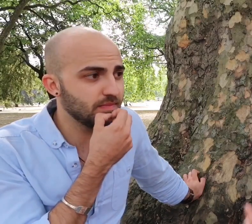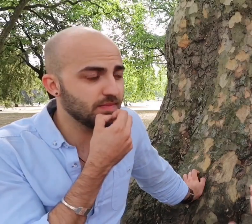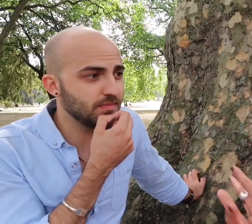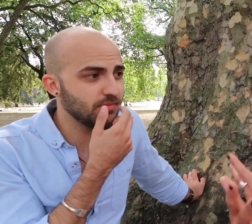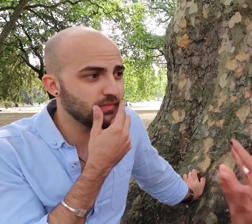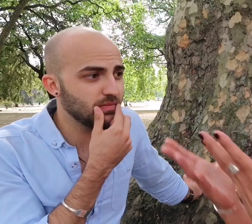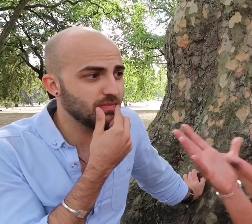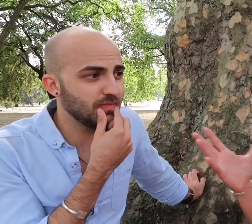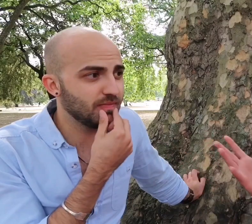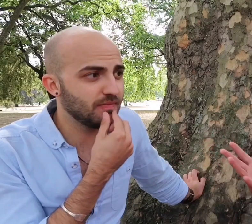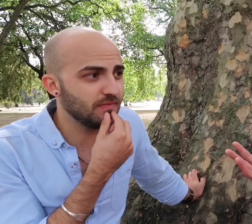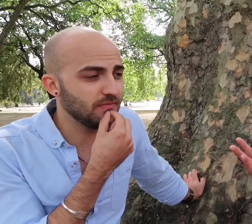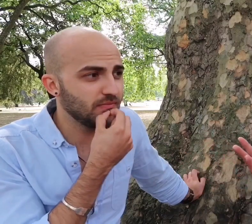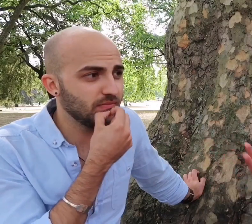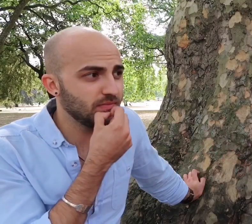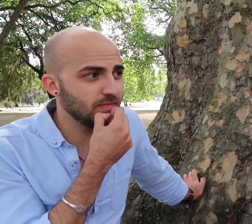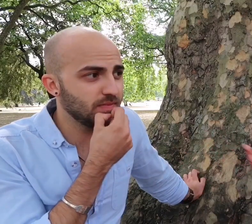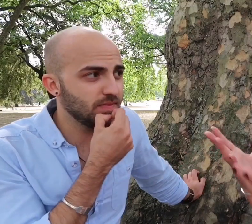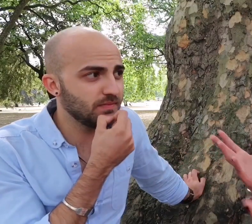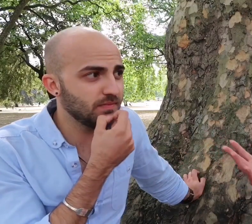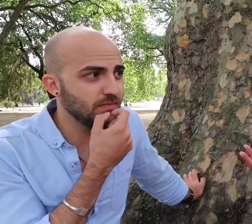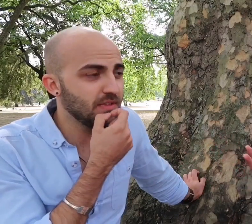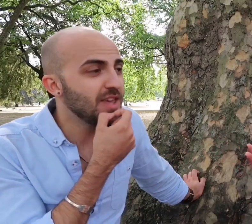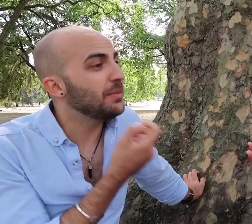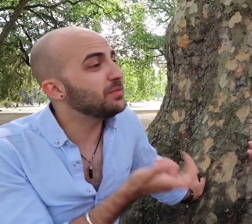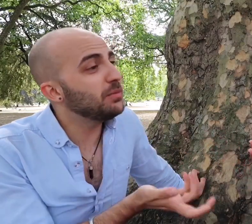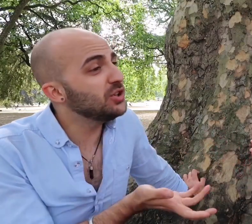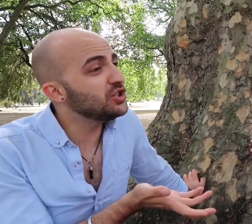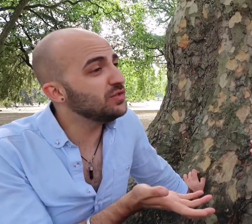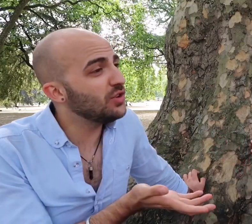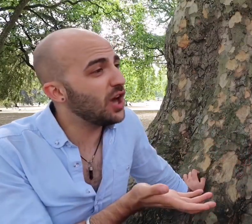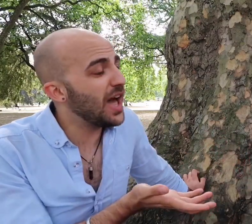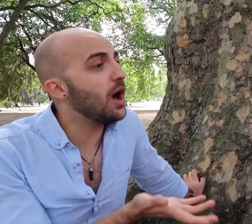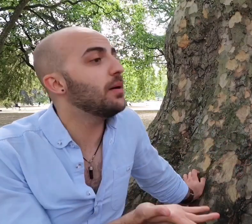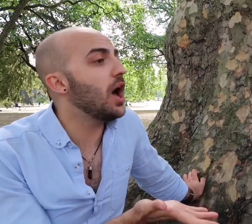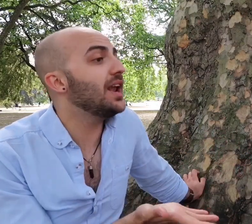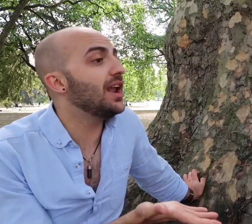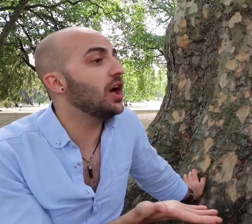it's a it's a whole part of our.. It's probably because... Its a whole part of